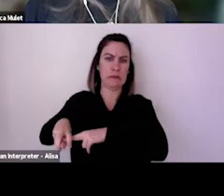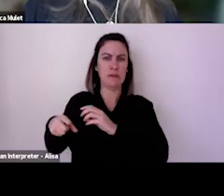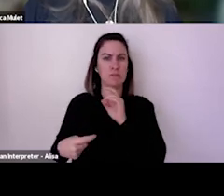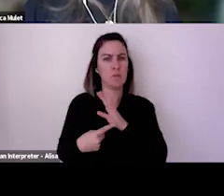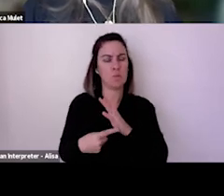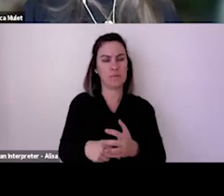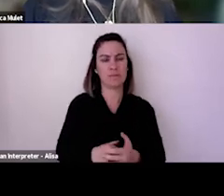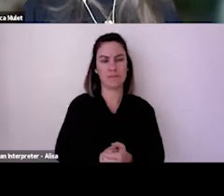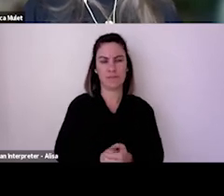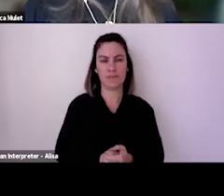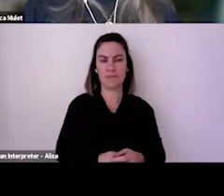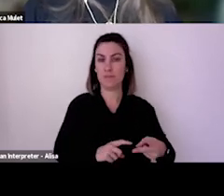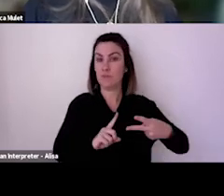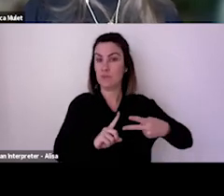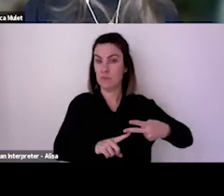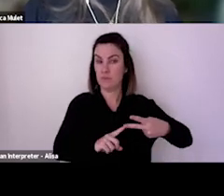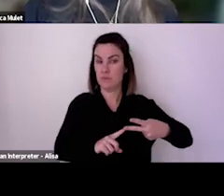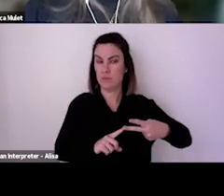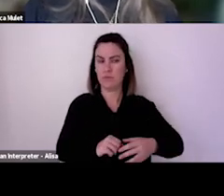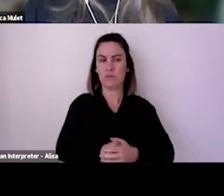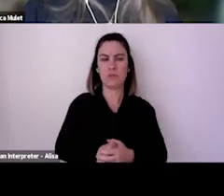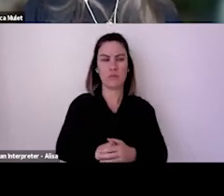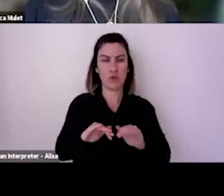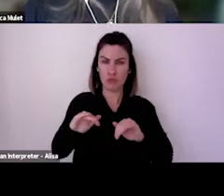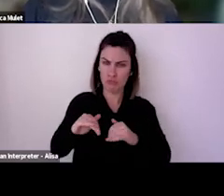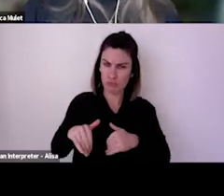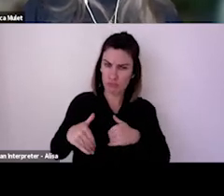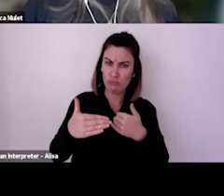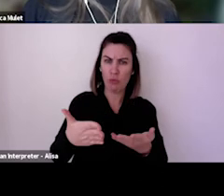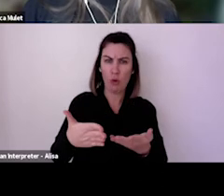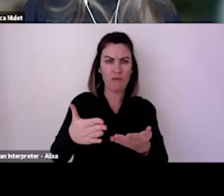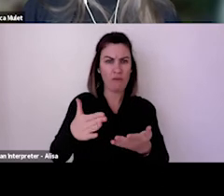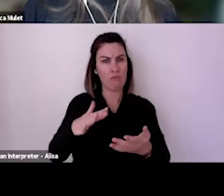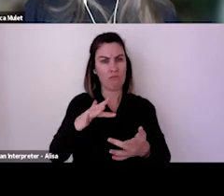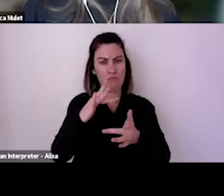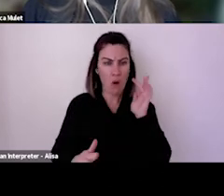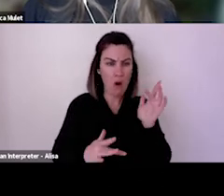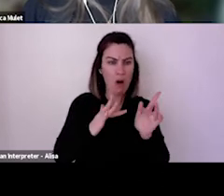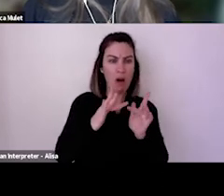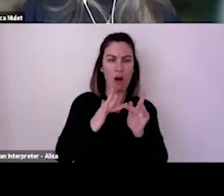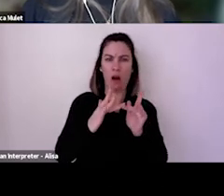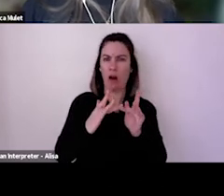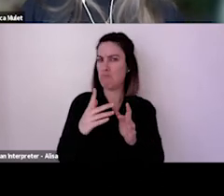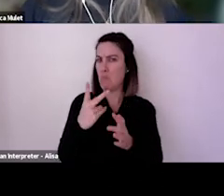actually, to things like that, including our Insight in Action competition.